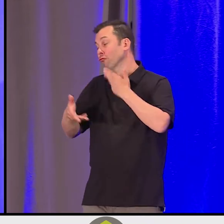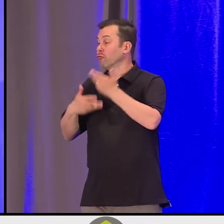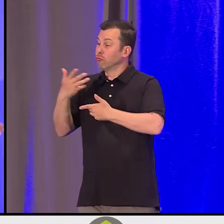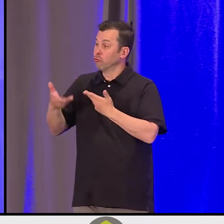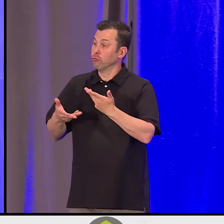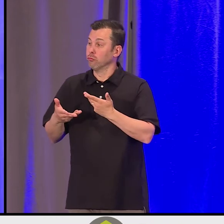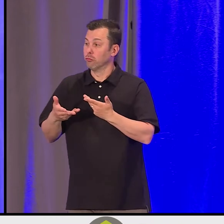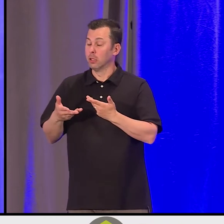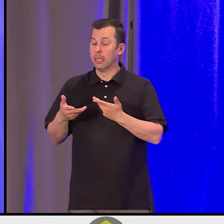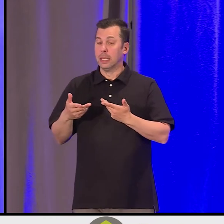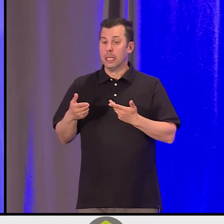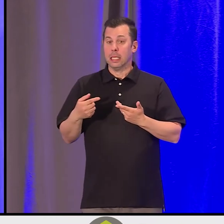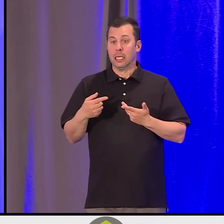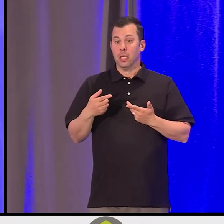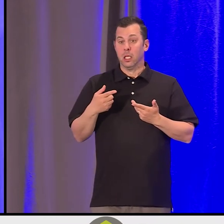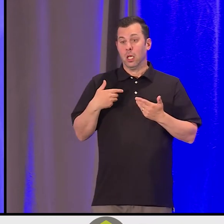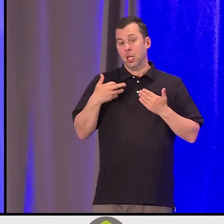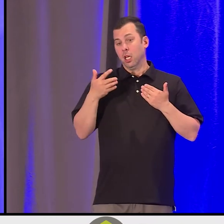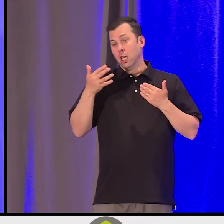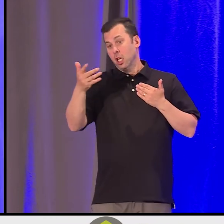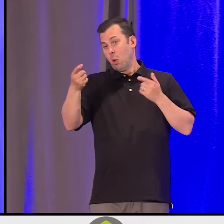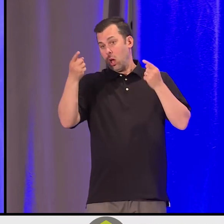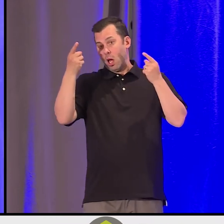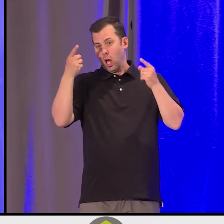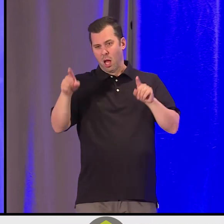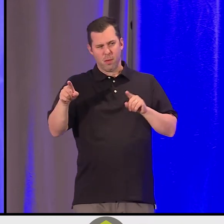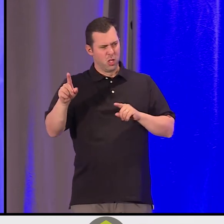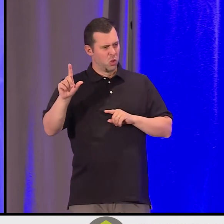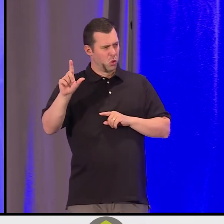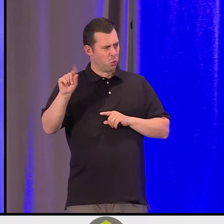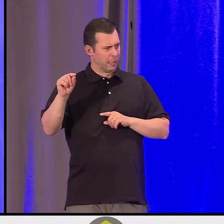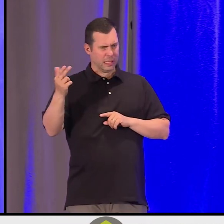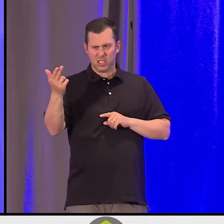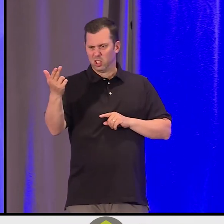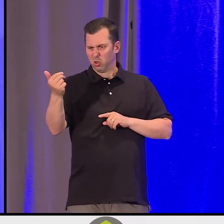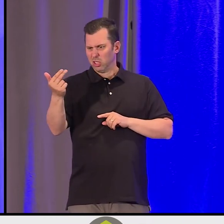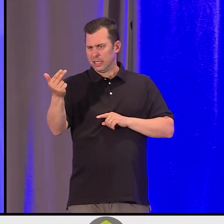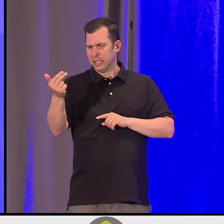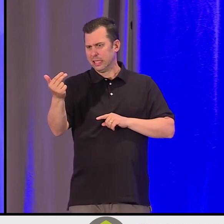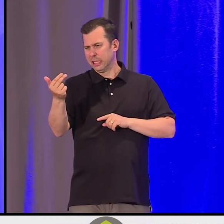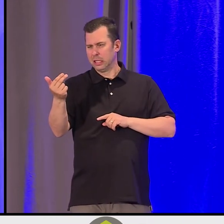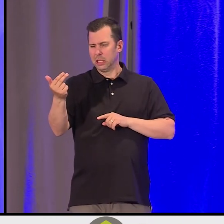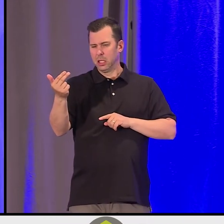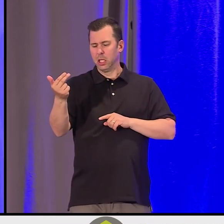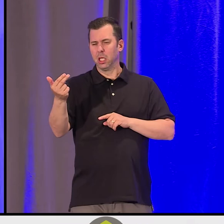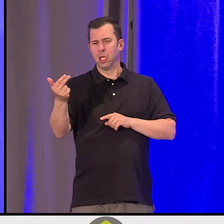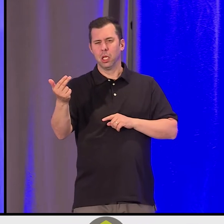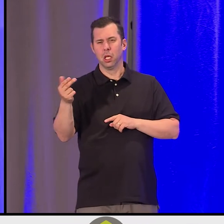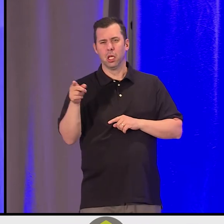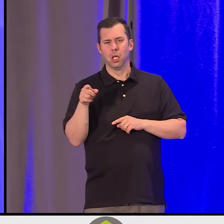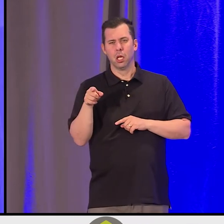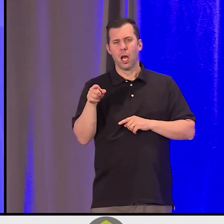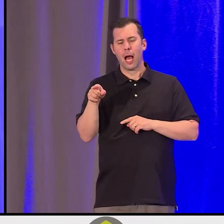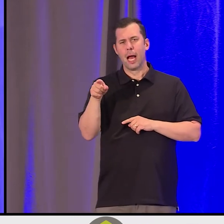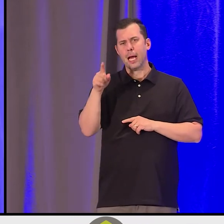I fast forward to the -- to 13 ish, right around then. And I think about the video